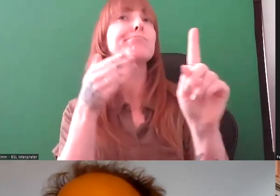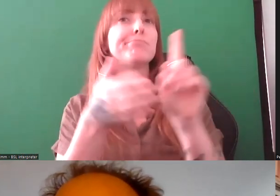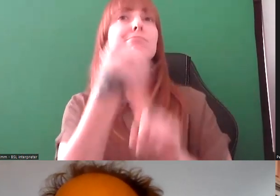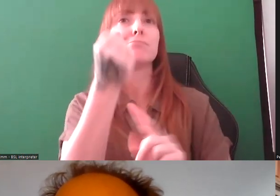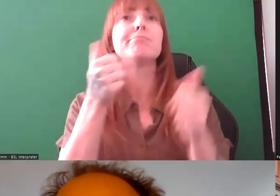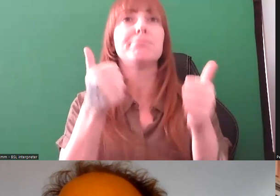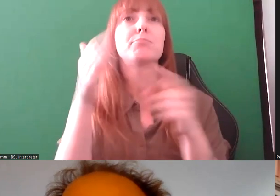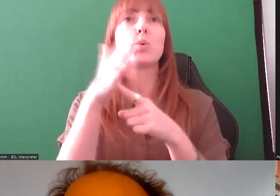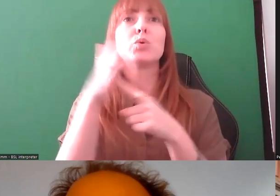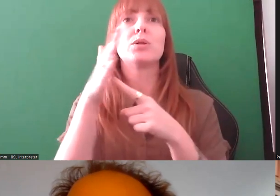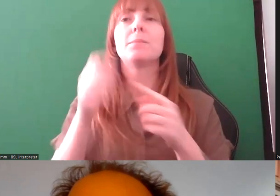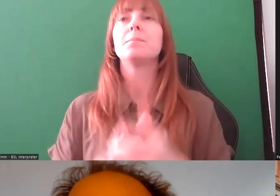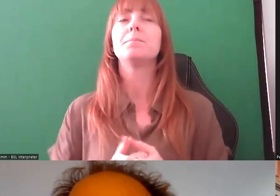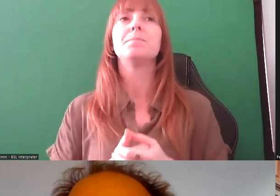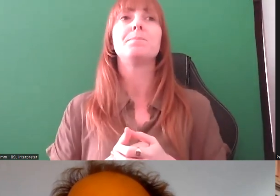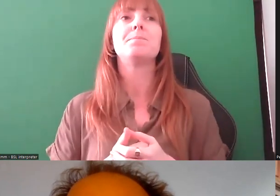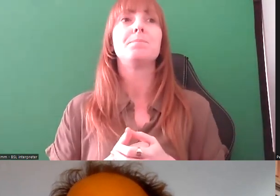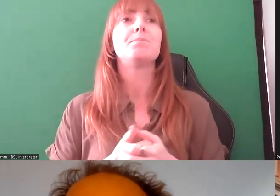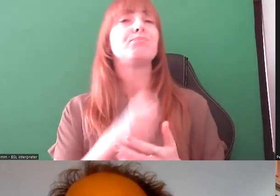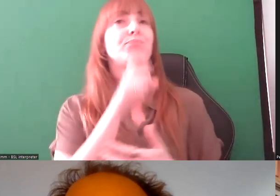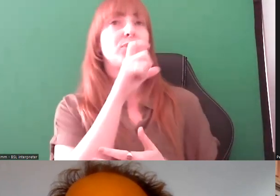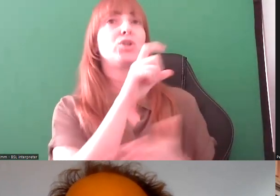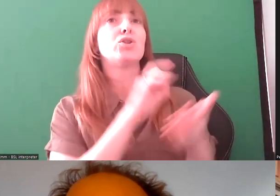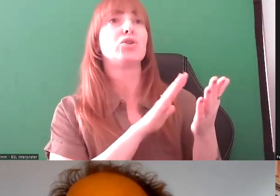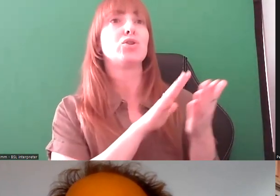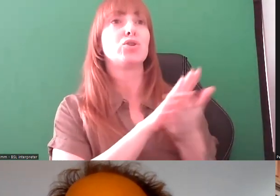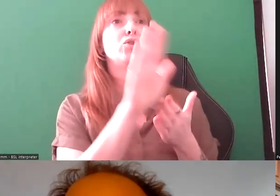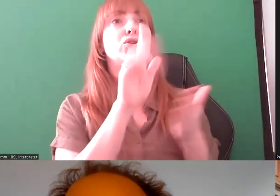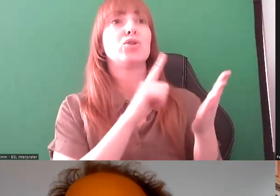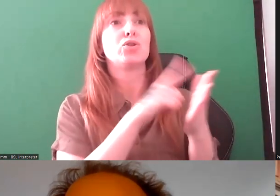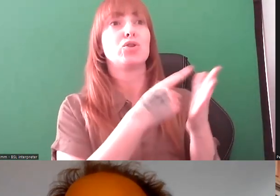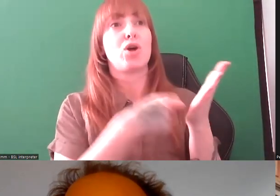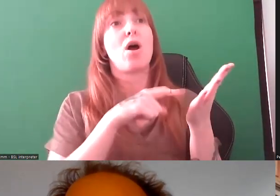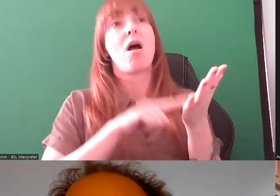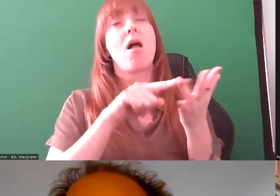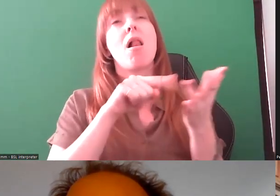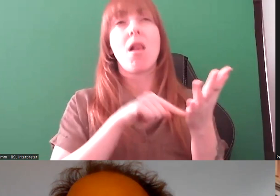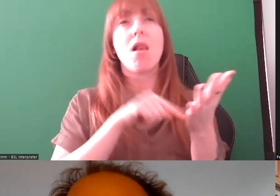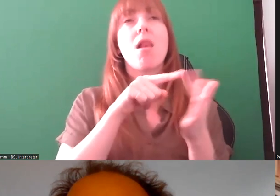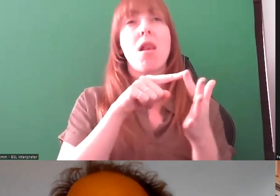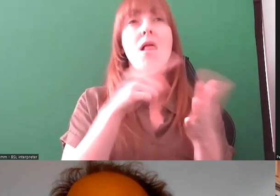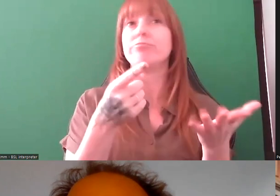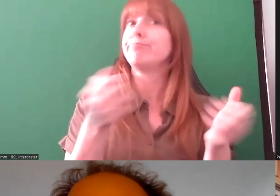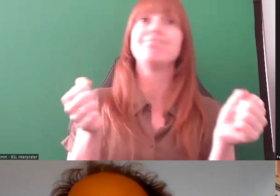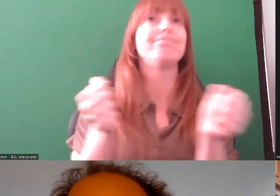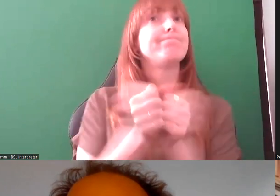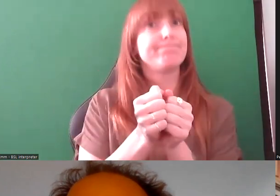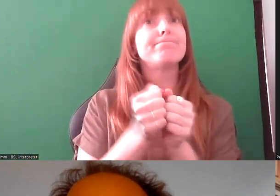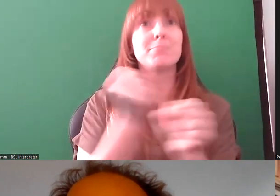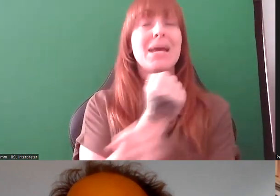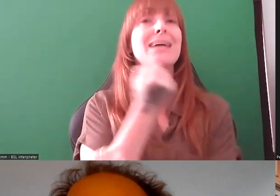Charlotte: Yeah, that resonates a lot with me. I think that makes a lot of sense, particularly